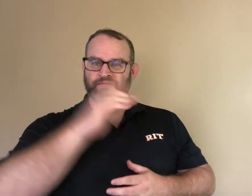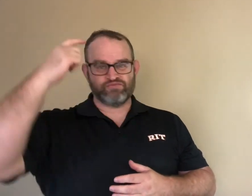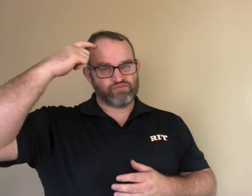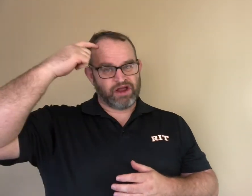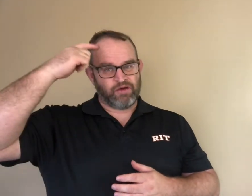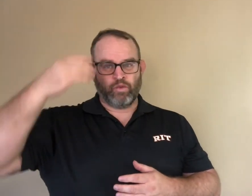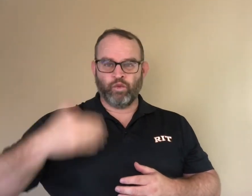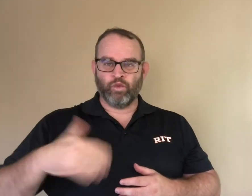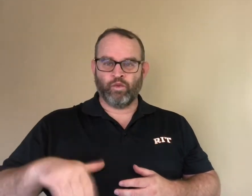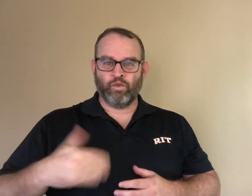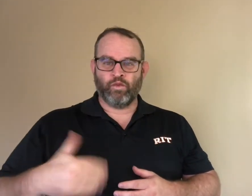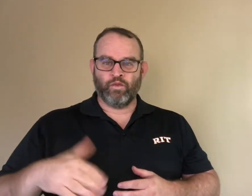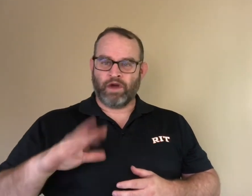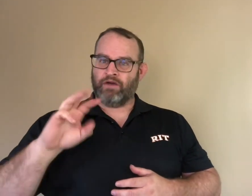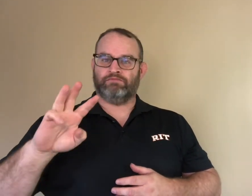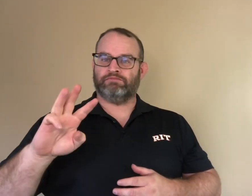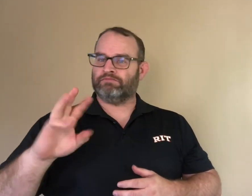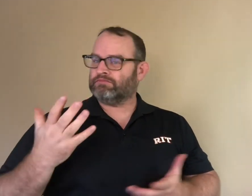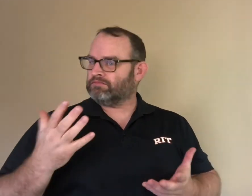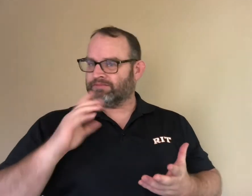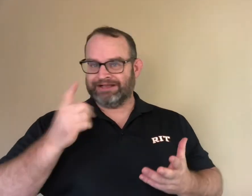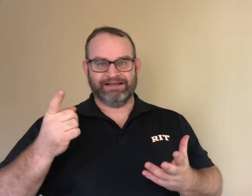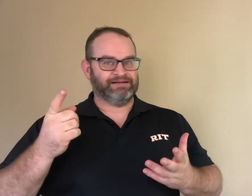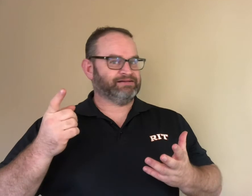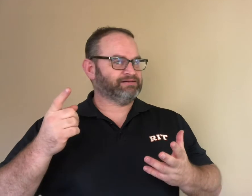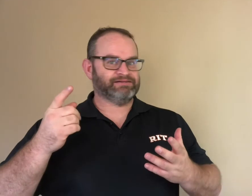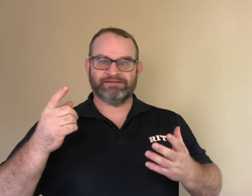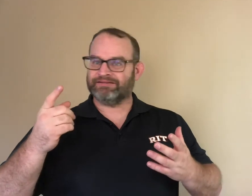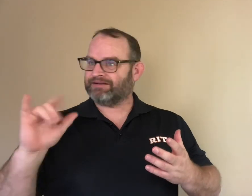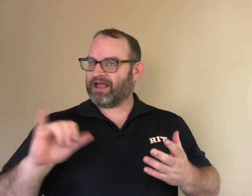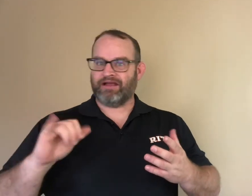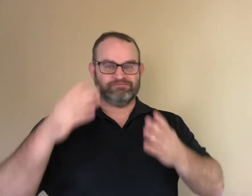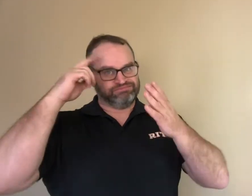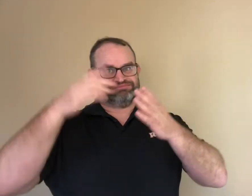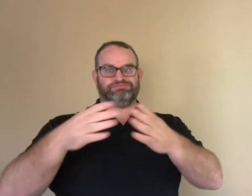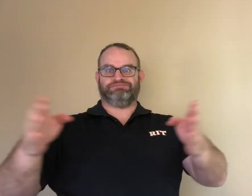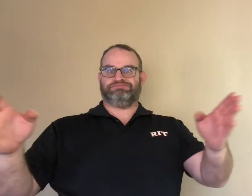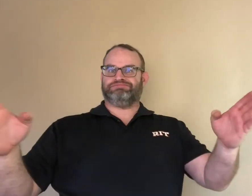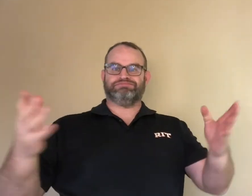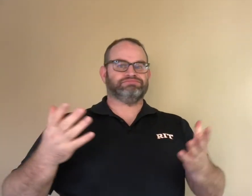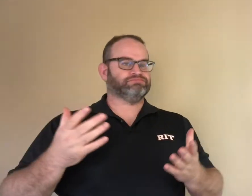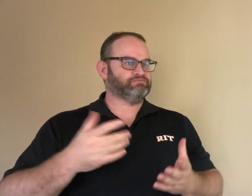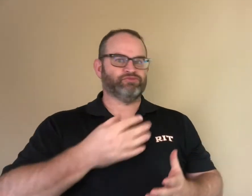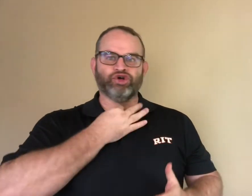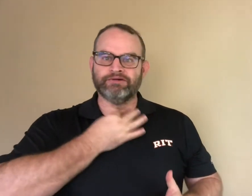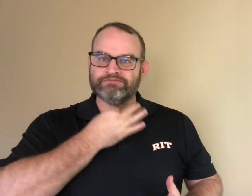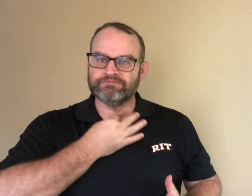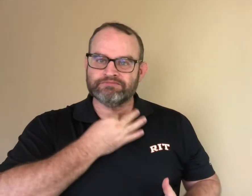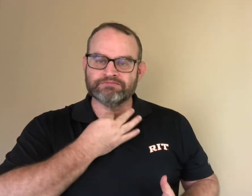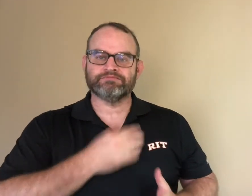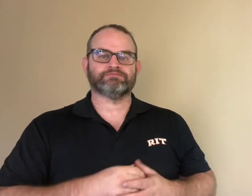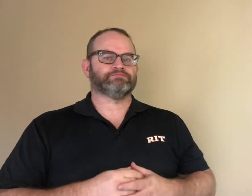Their brains are prewired, like sponges, to be curious and try things.